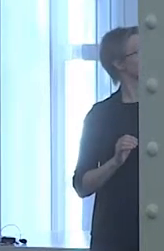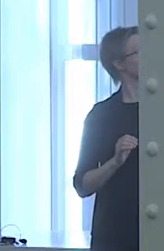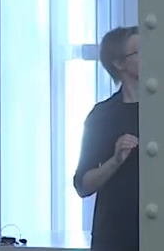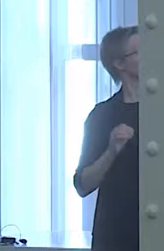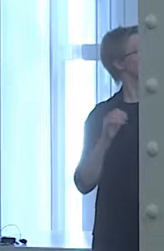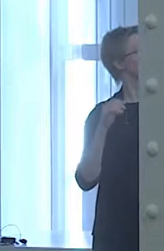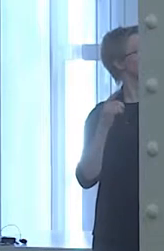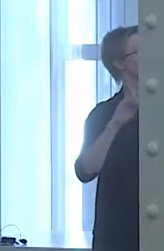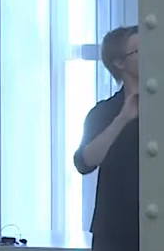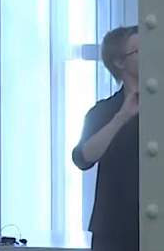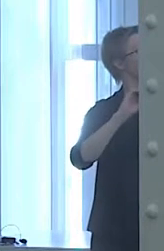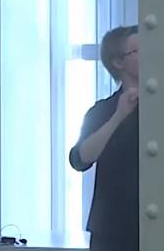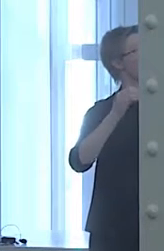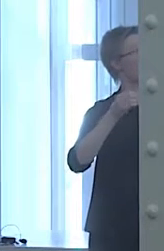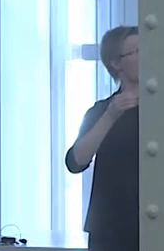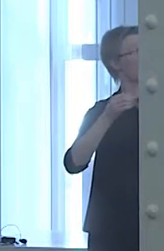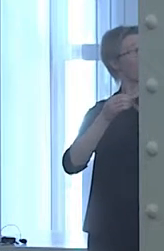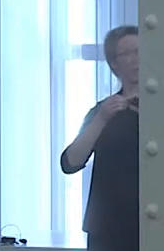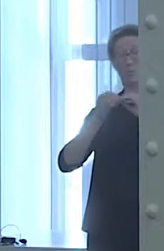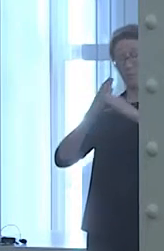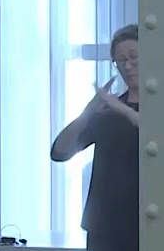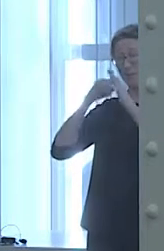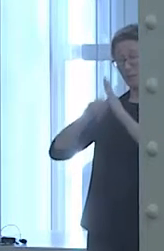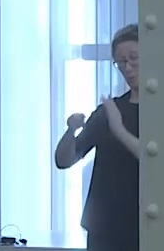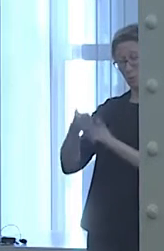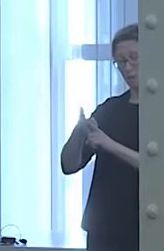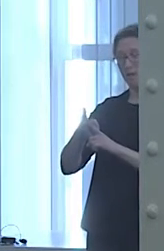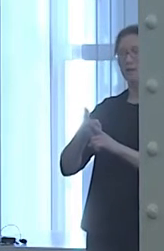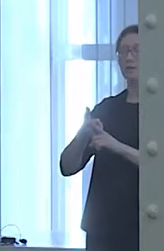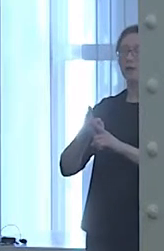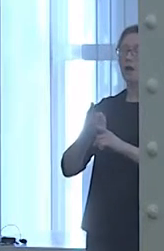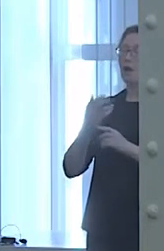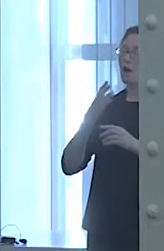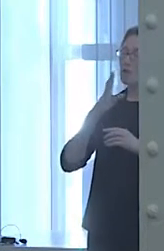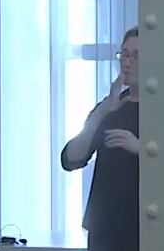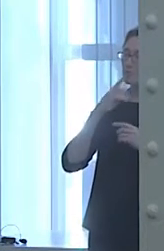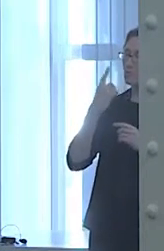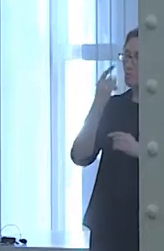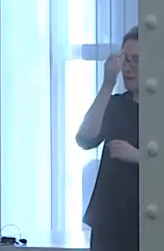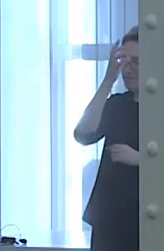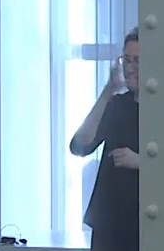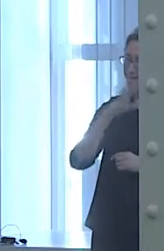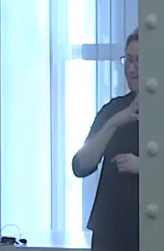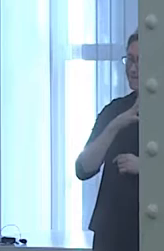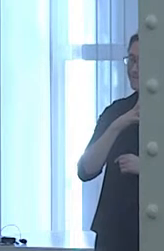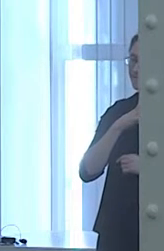I once helped a young man find his Korean mother who was depressed a therapist who speaks her language.